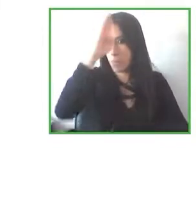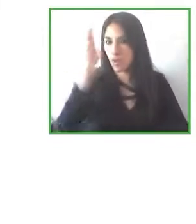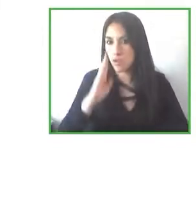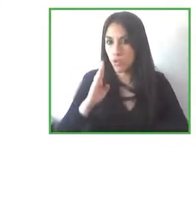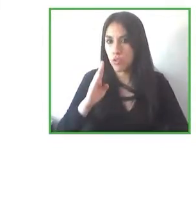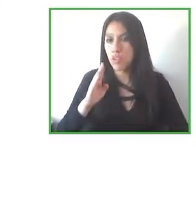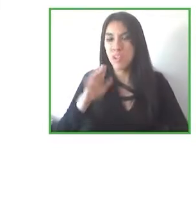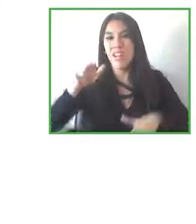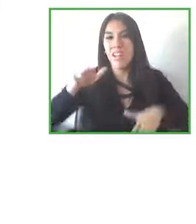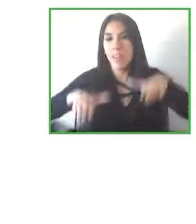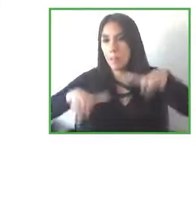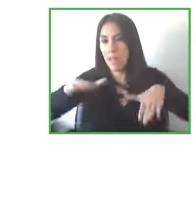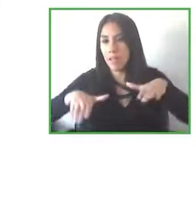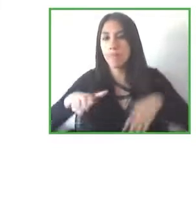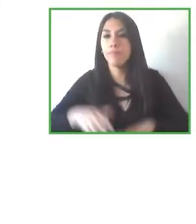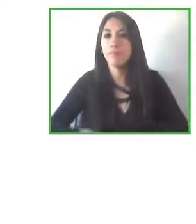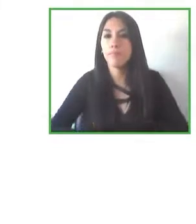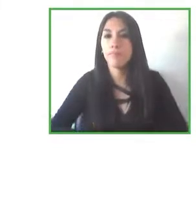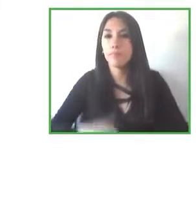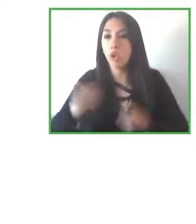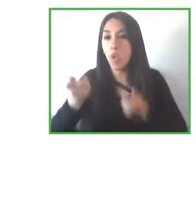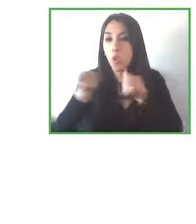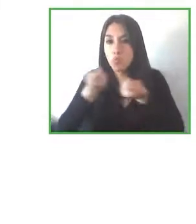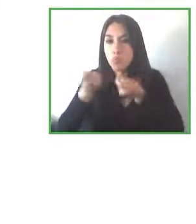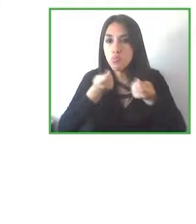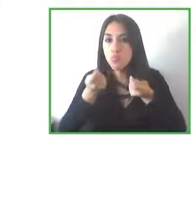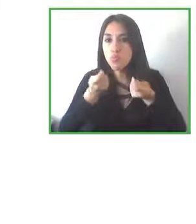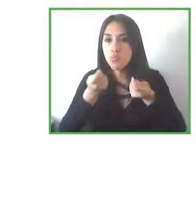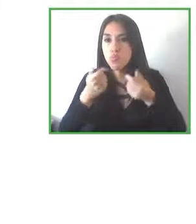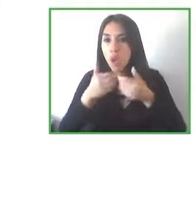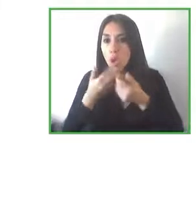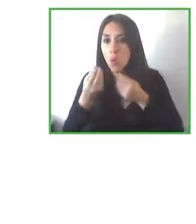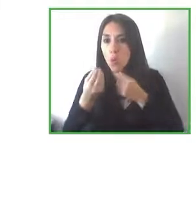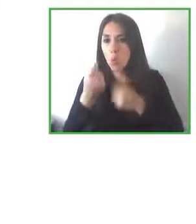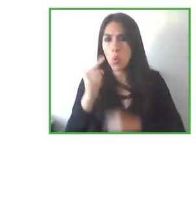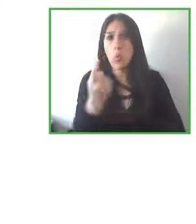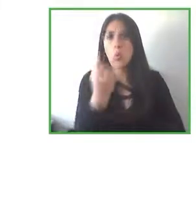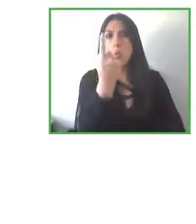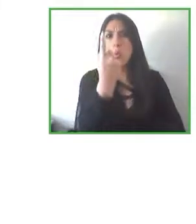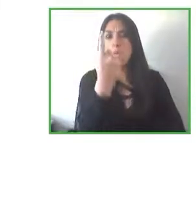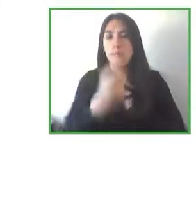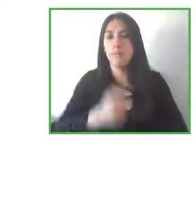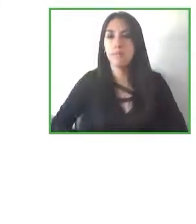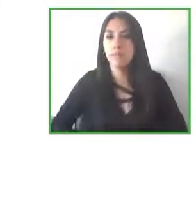and certainly, what geographic interest they may have.